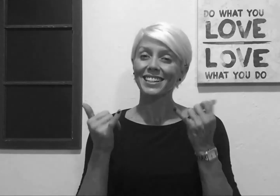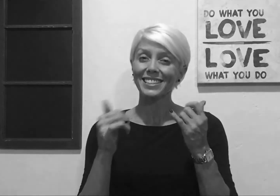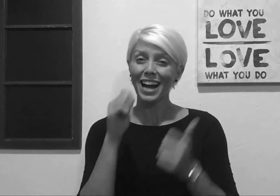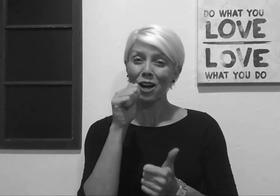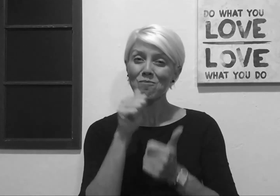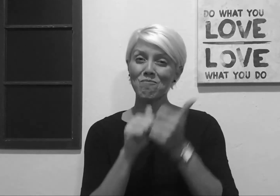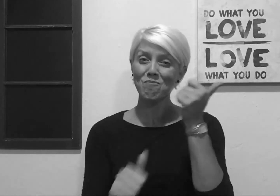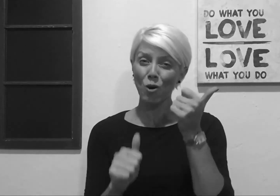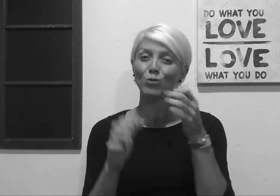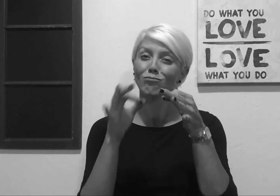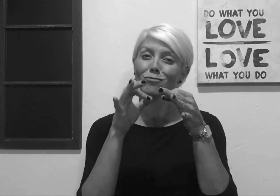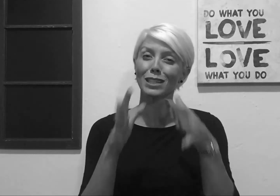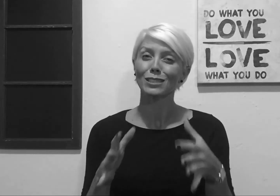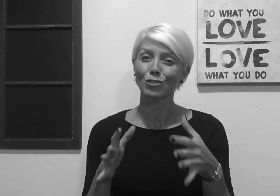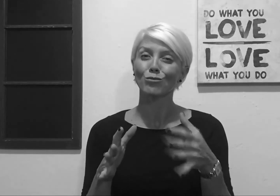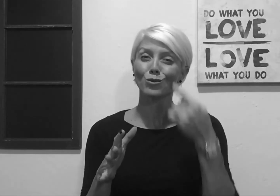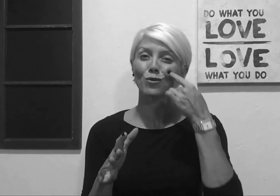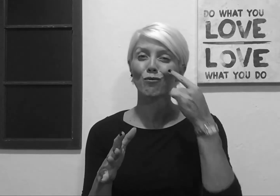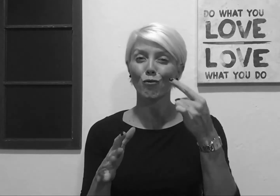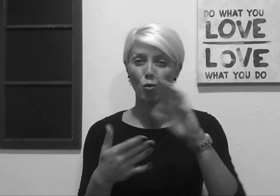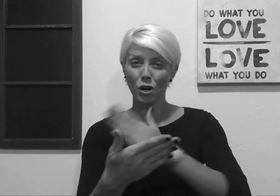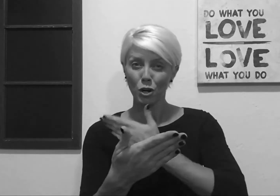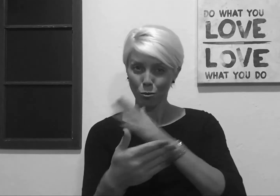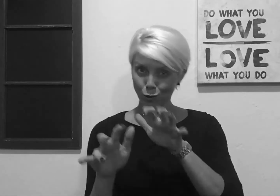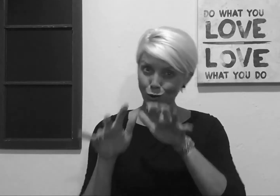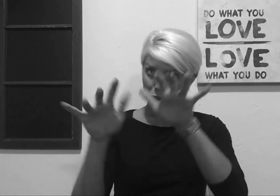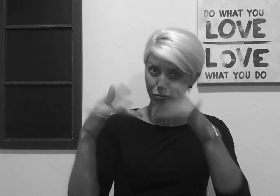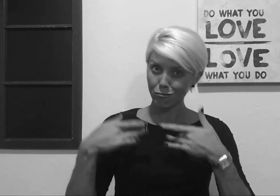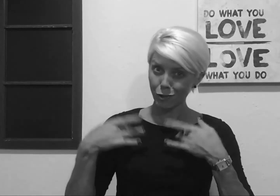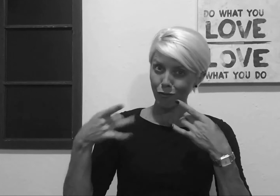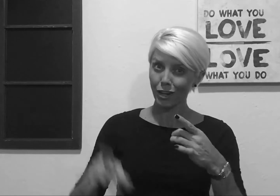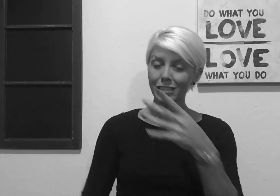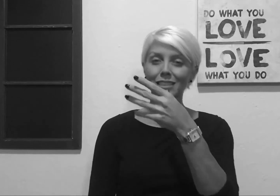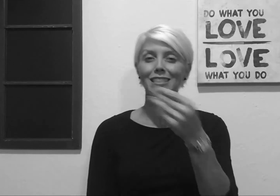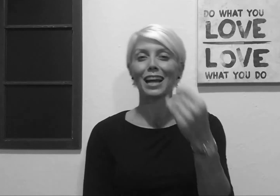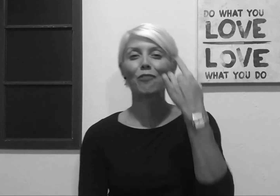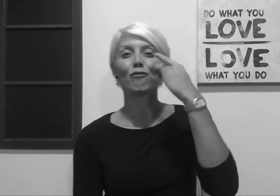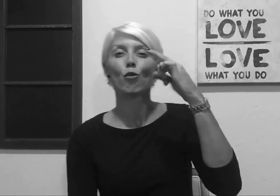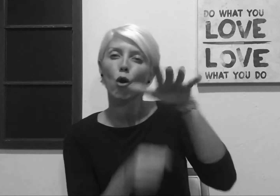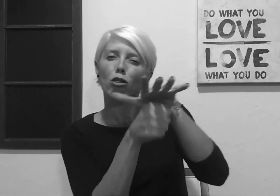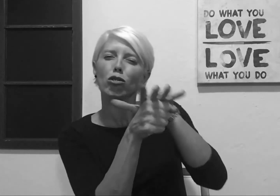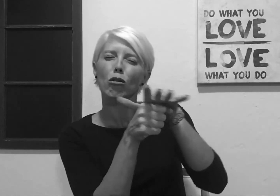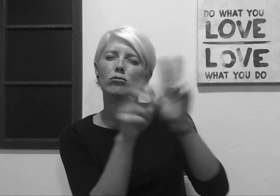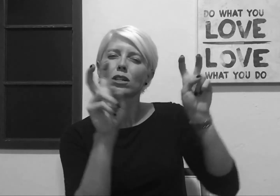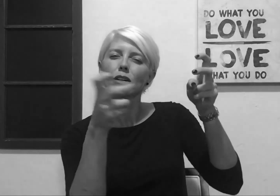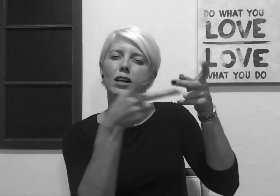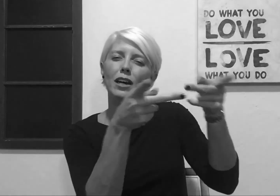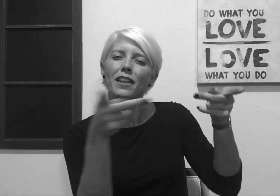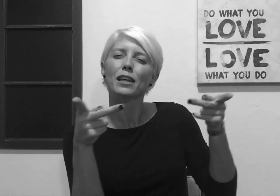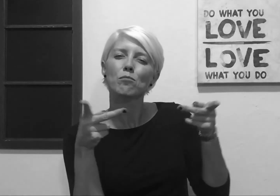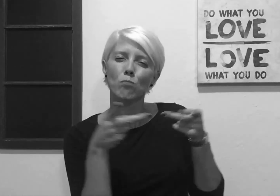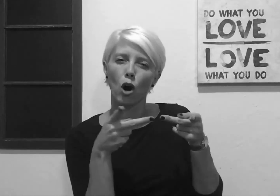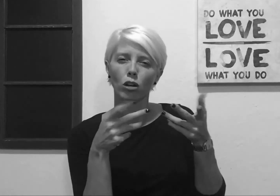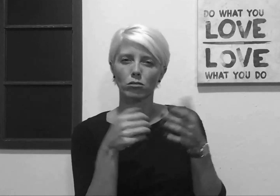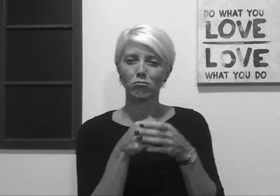Now a days, most of my interpreting is done at concert events and local theme parks.